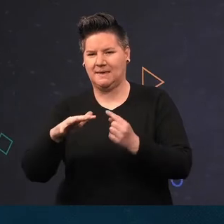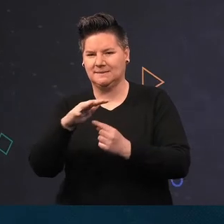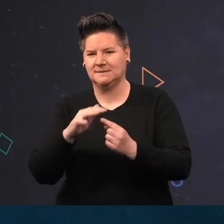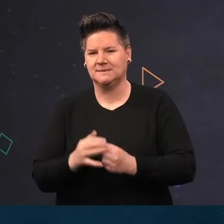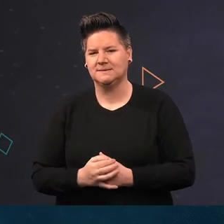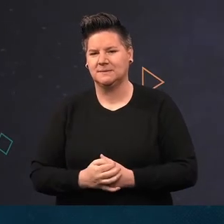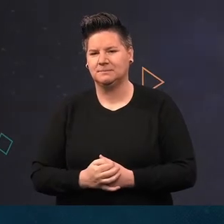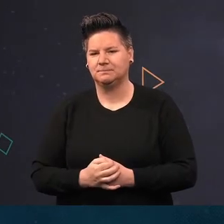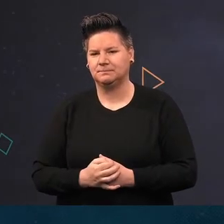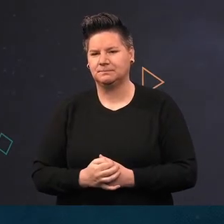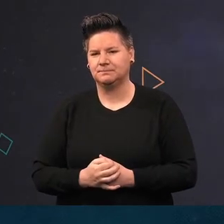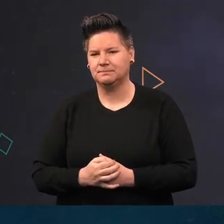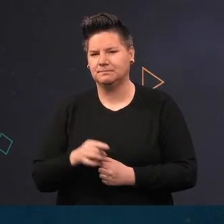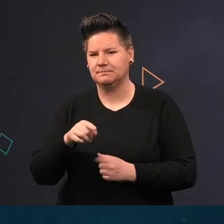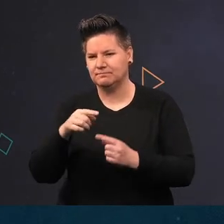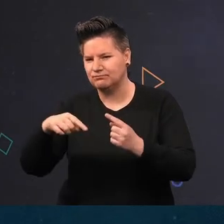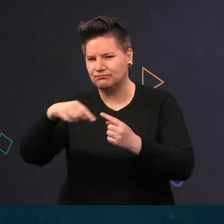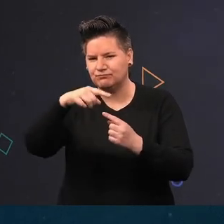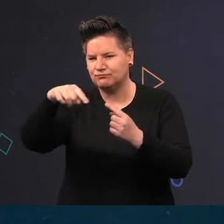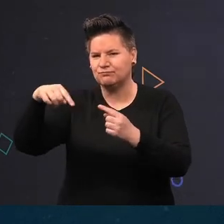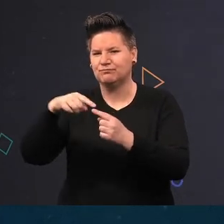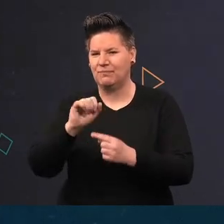Here another one, alongside a couple of swirls of eggs.